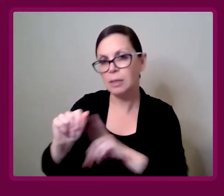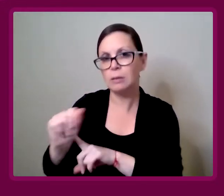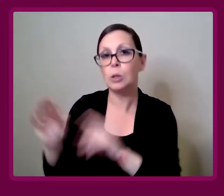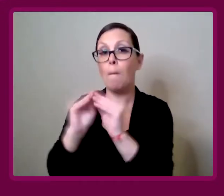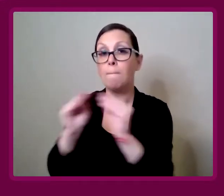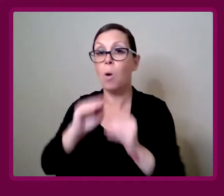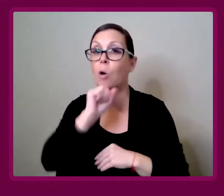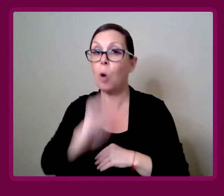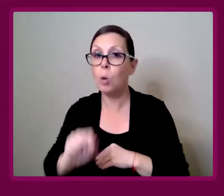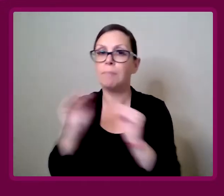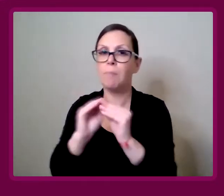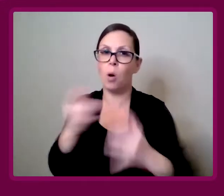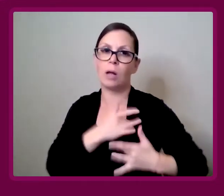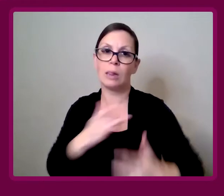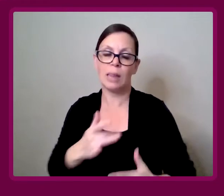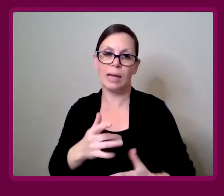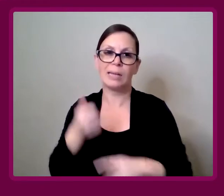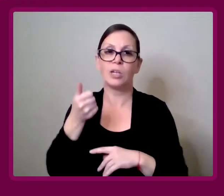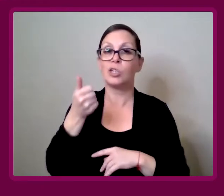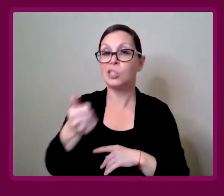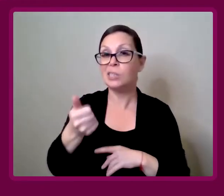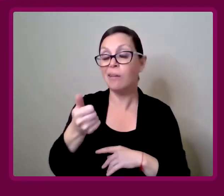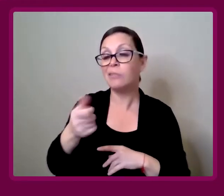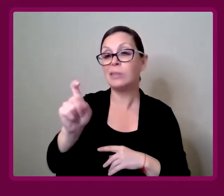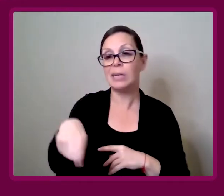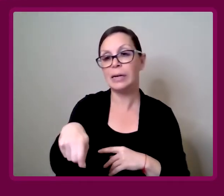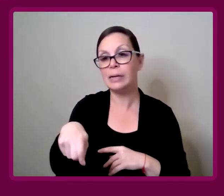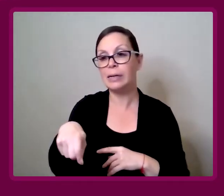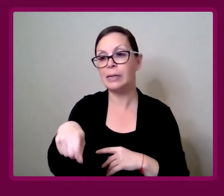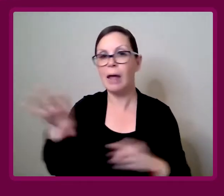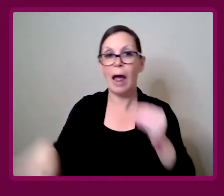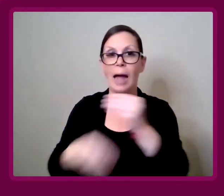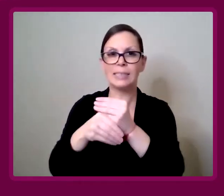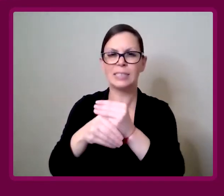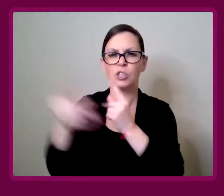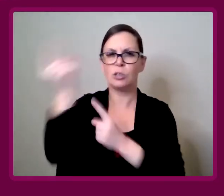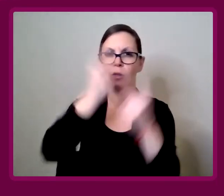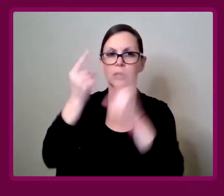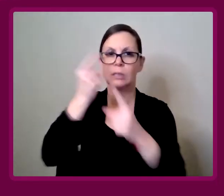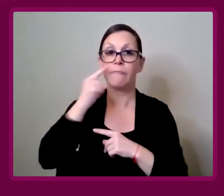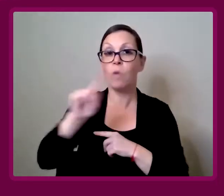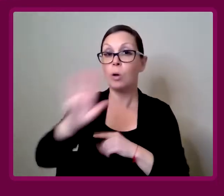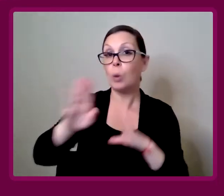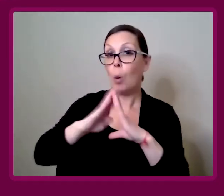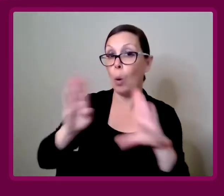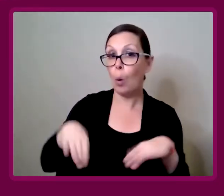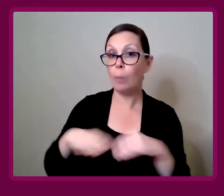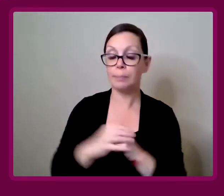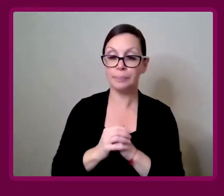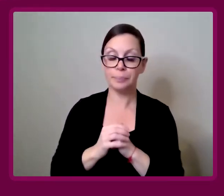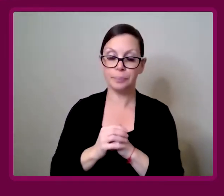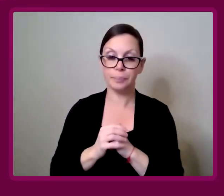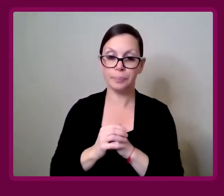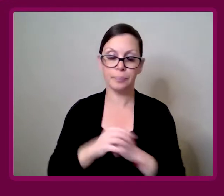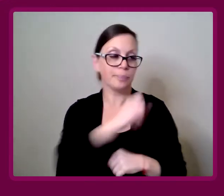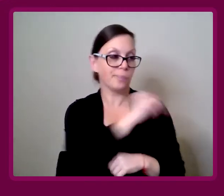The older you are, the more likely you are to be in need of additional considerations for your home.